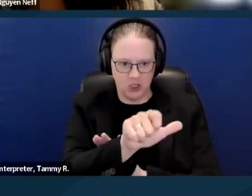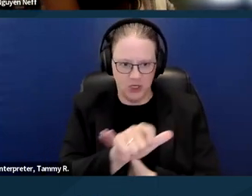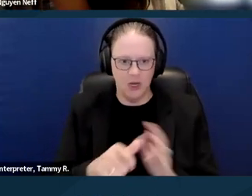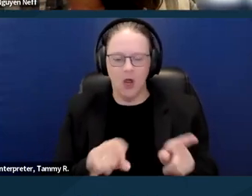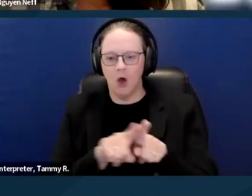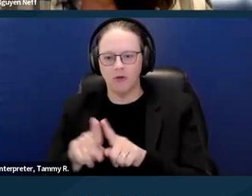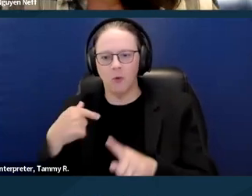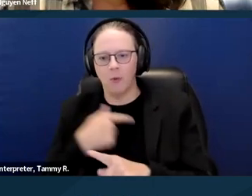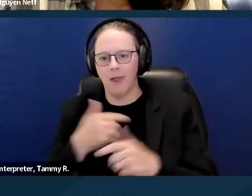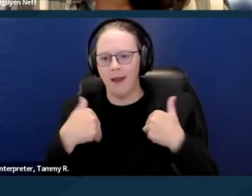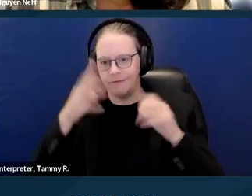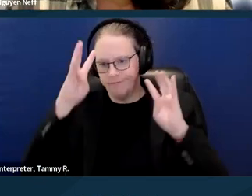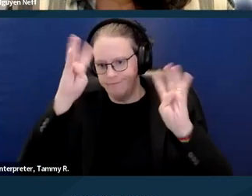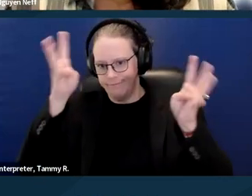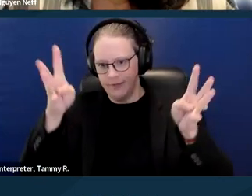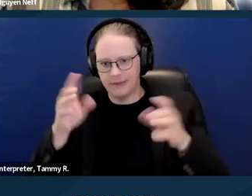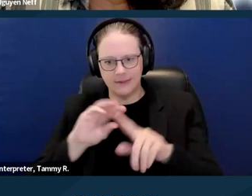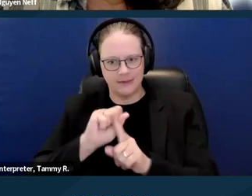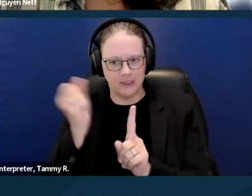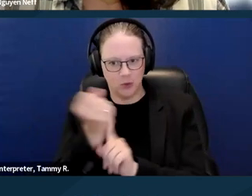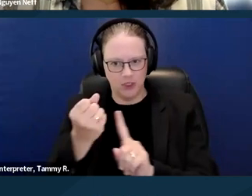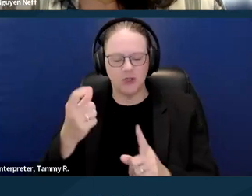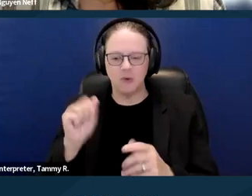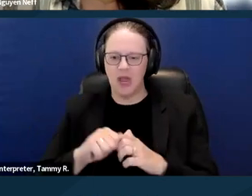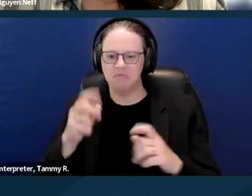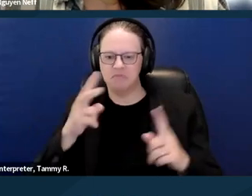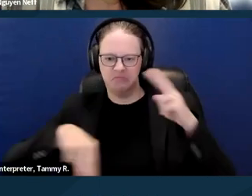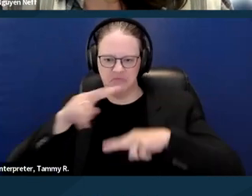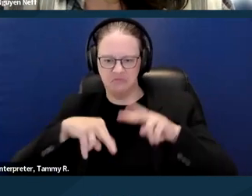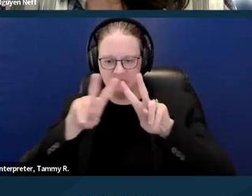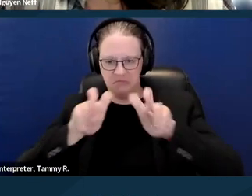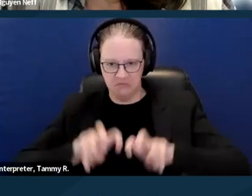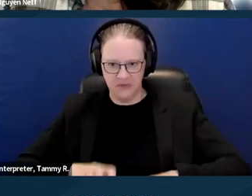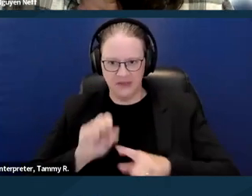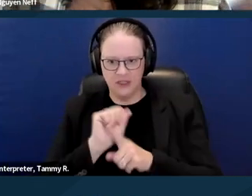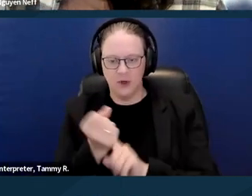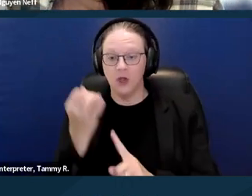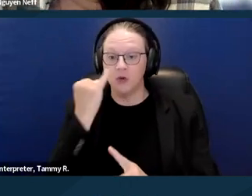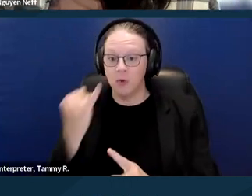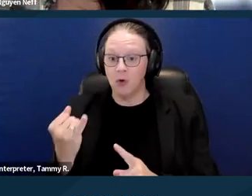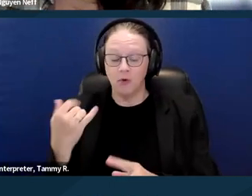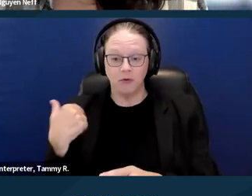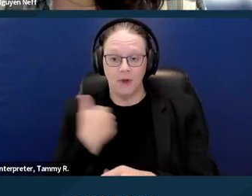If we don't get to get to your question, you can send me an email. Oftentimes also on this training,